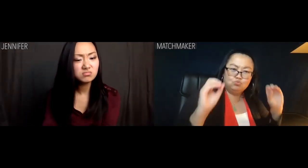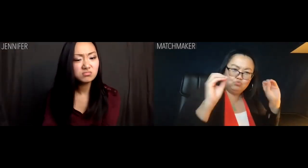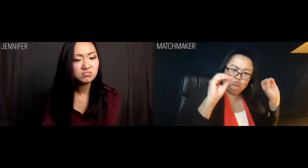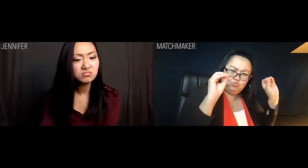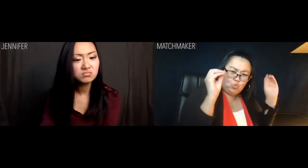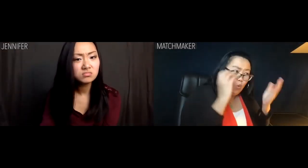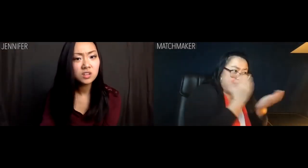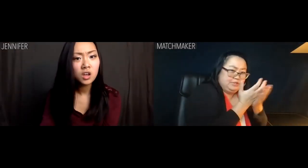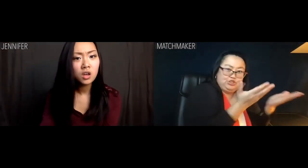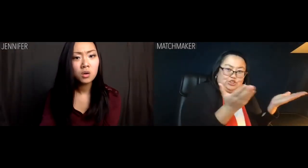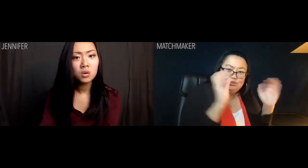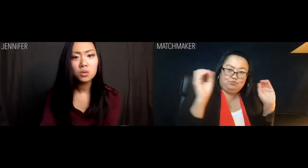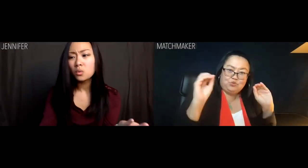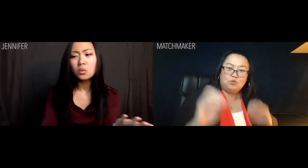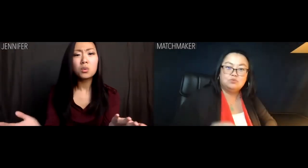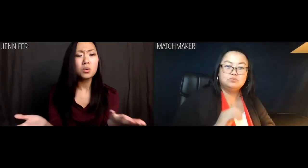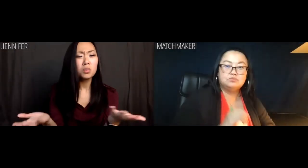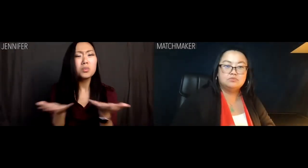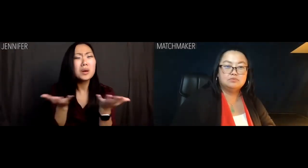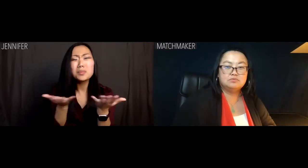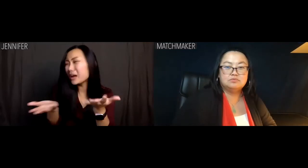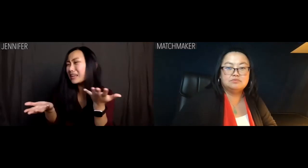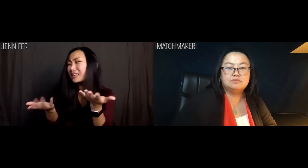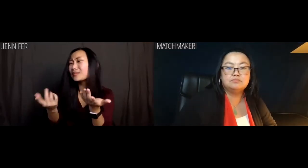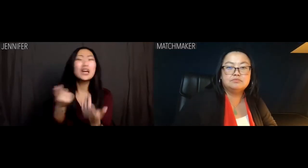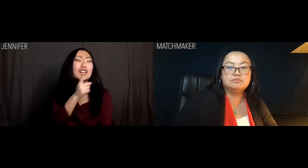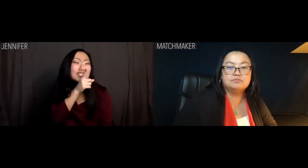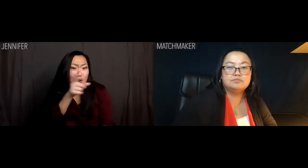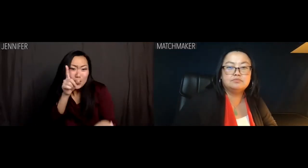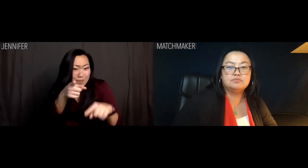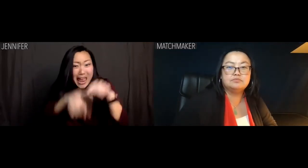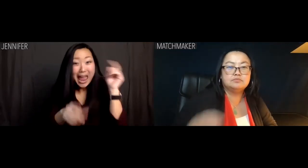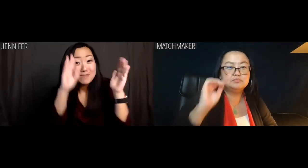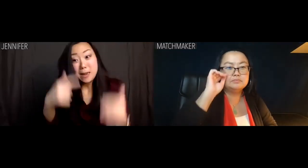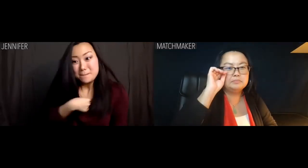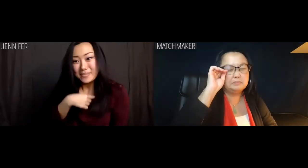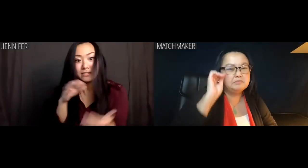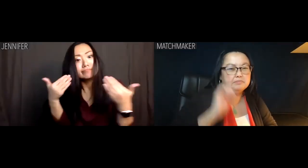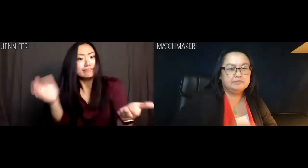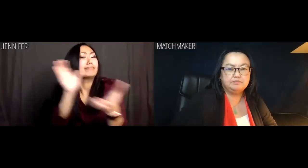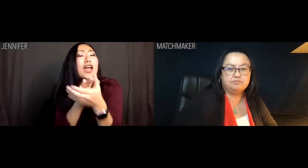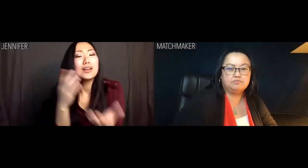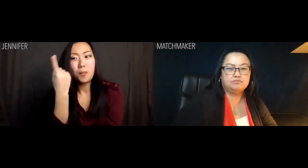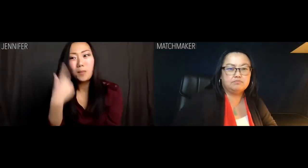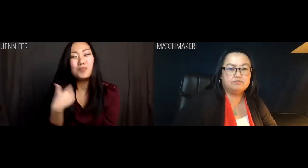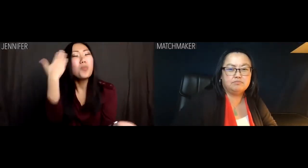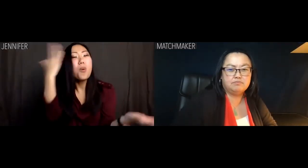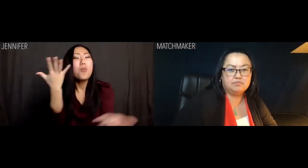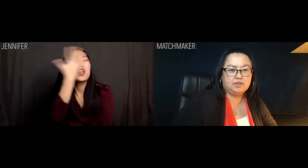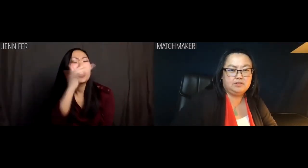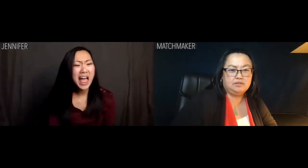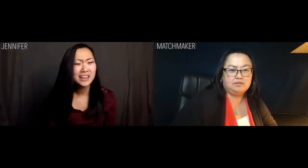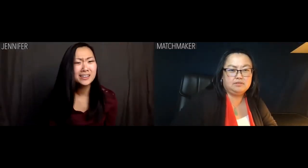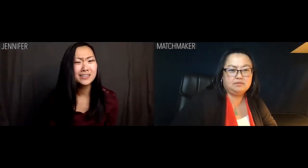Matchmaker: There are no photographs here. Jennifer: What the what? Surely you don't expect me to marry this guy sight unseen.